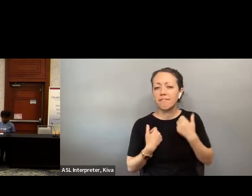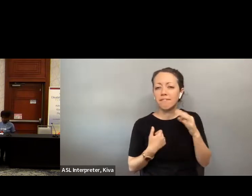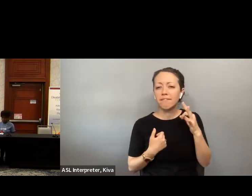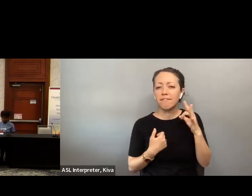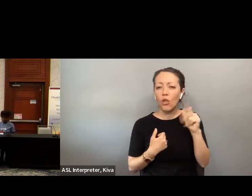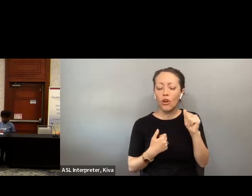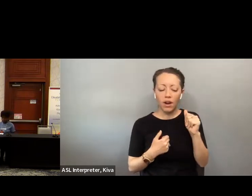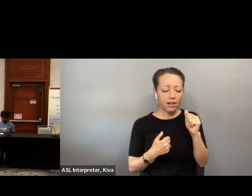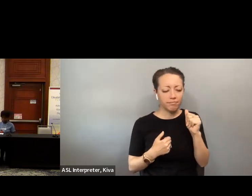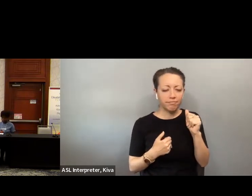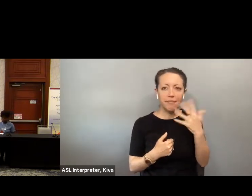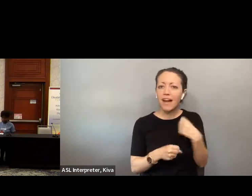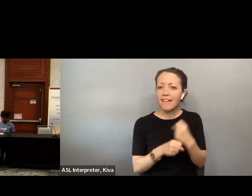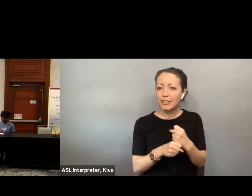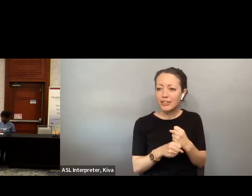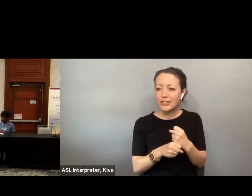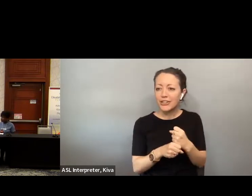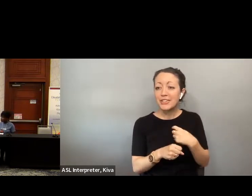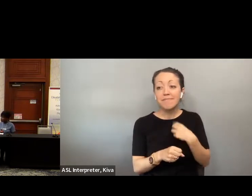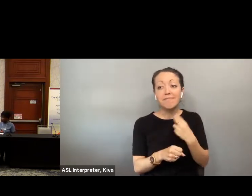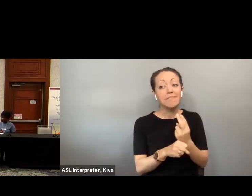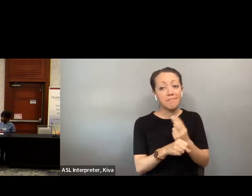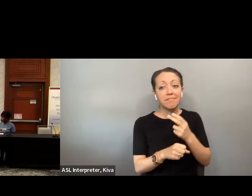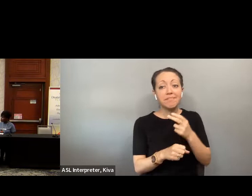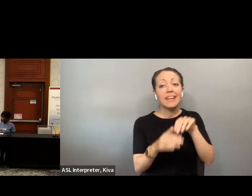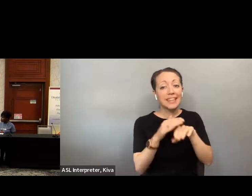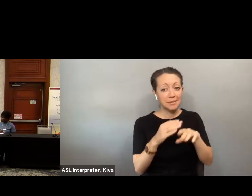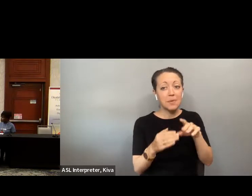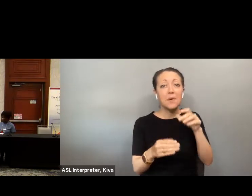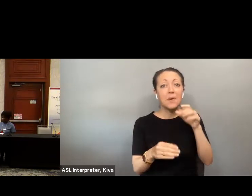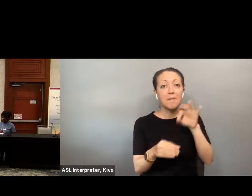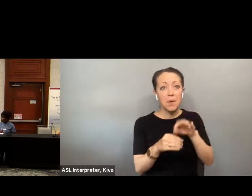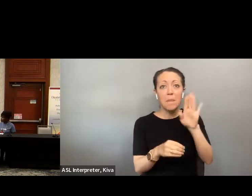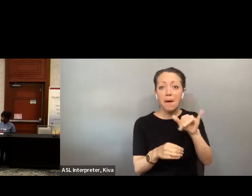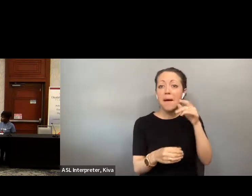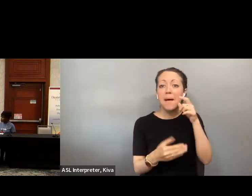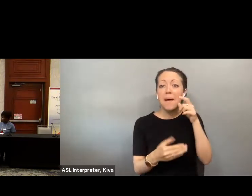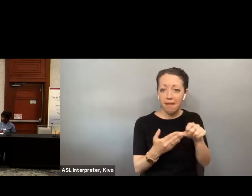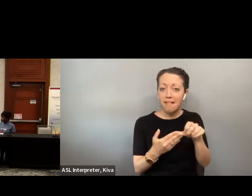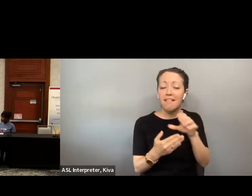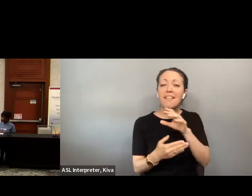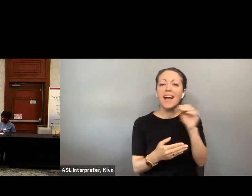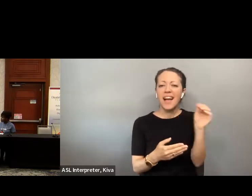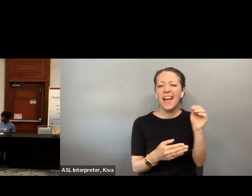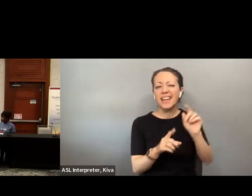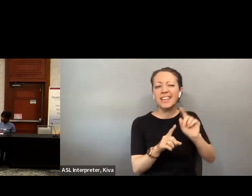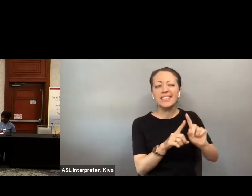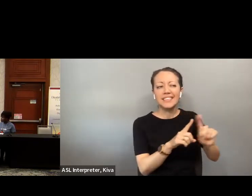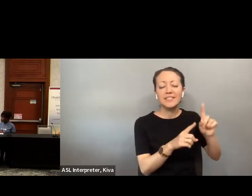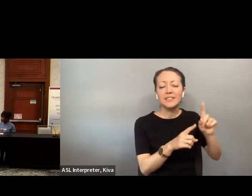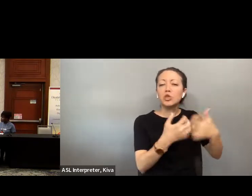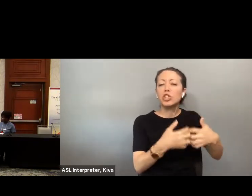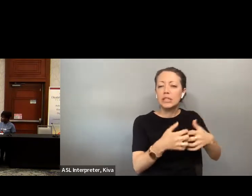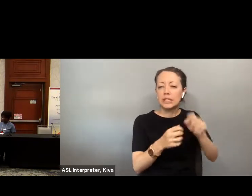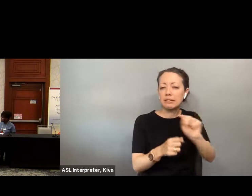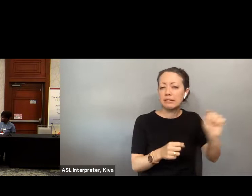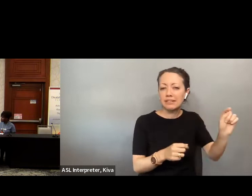And I'm a user of that We accessible vote by mail and the accessible voting machines add great.